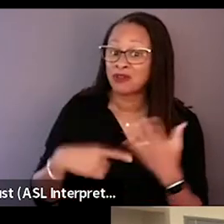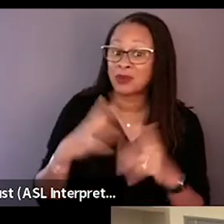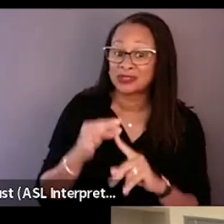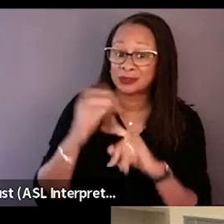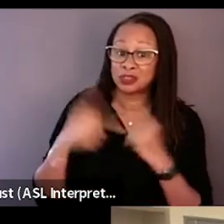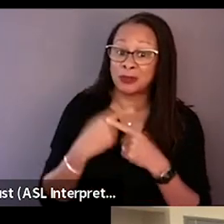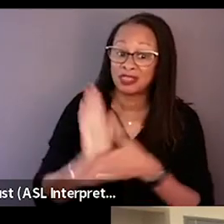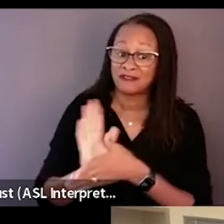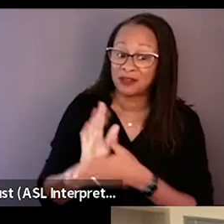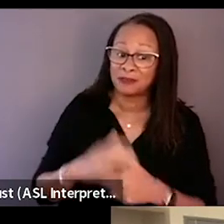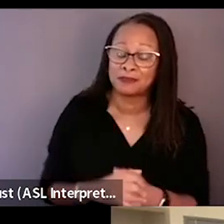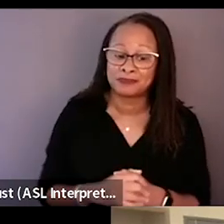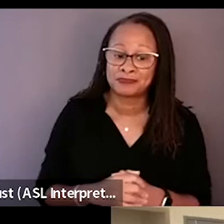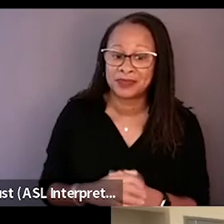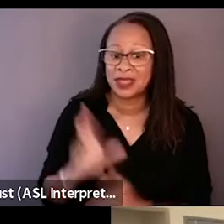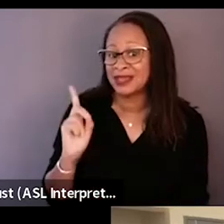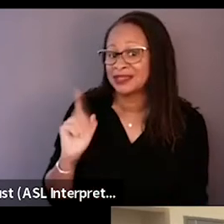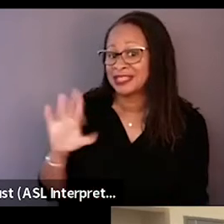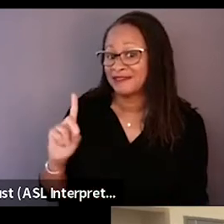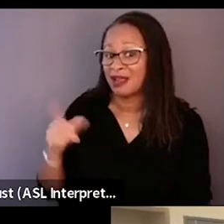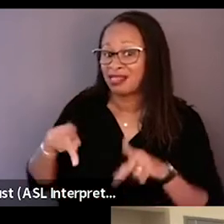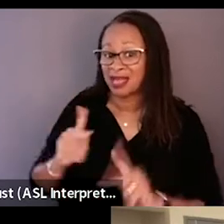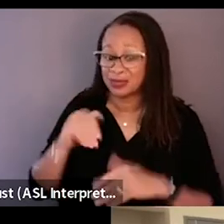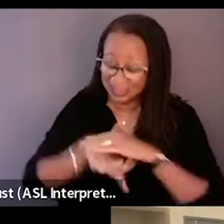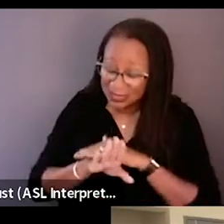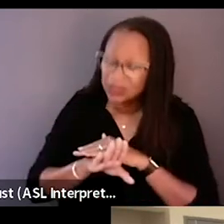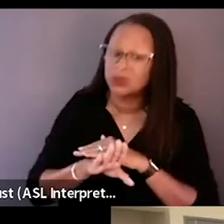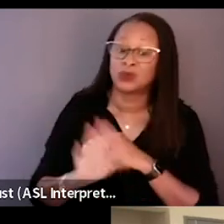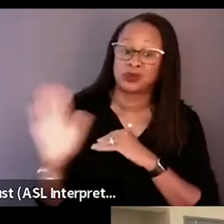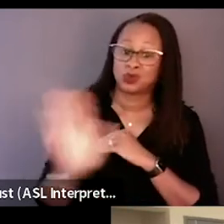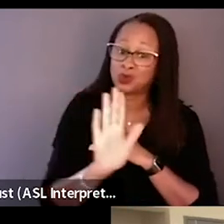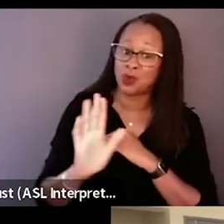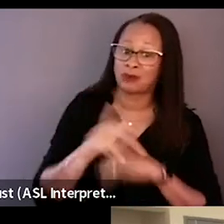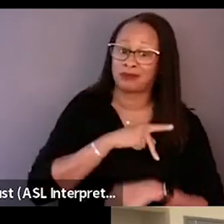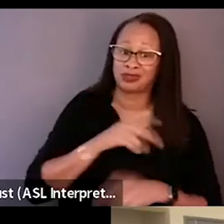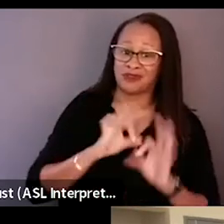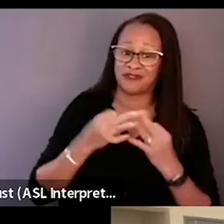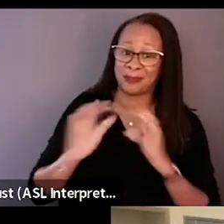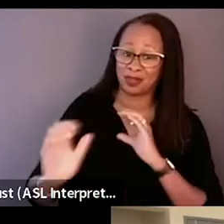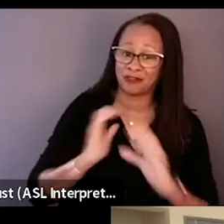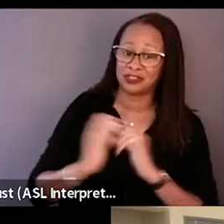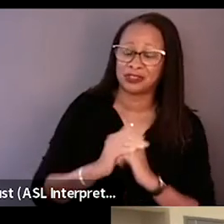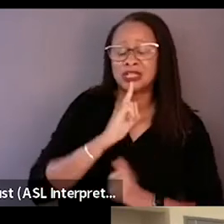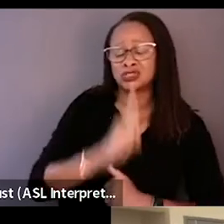is that David allowed us inside of those conversations. It's so true of documentary films that